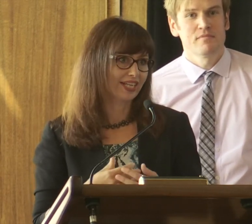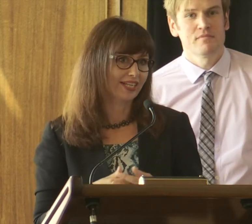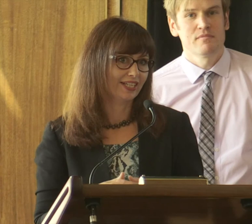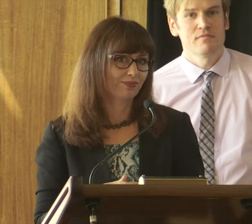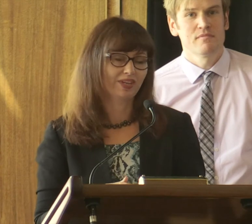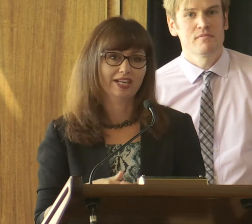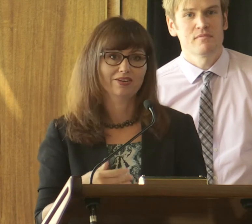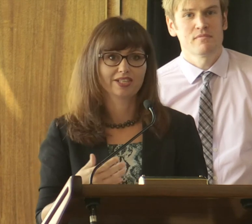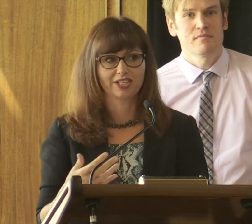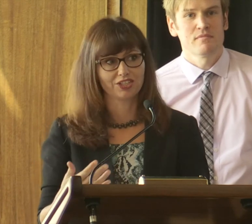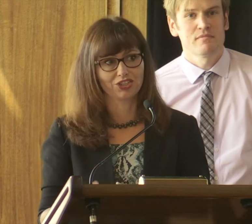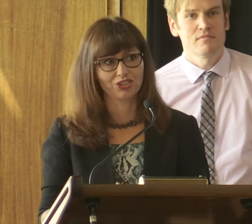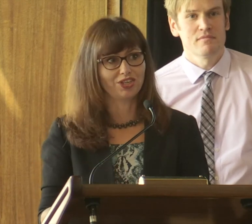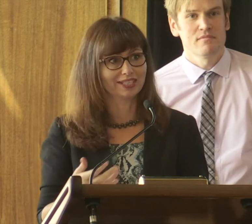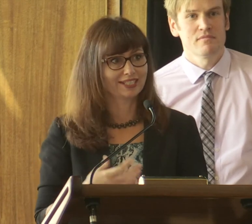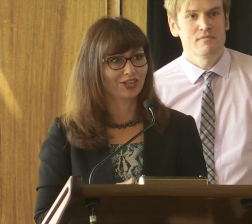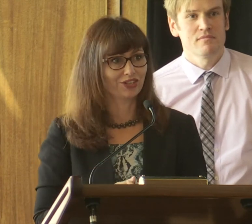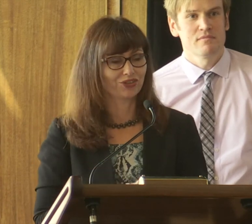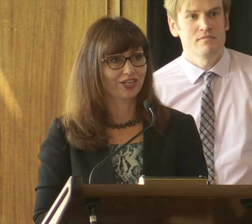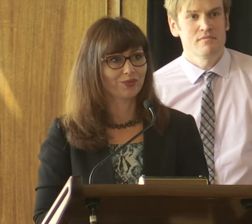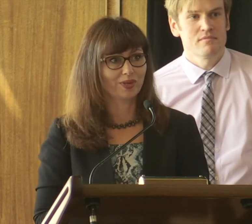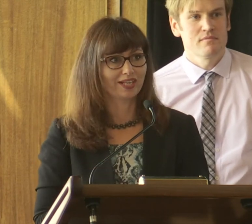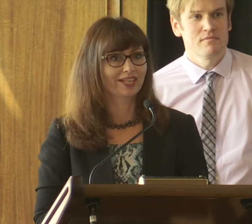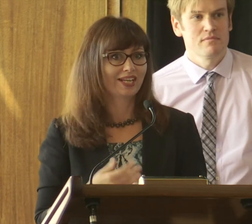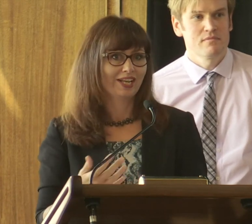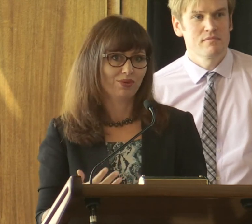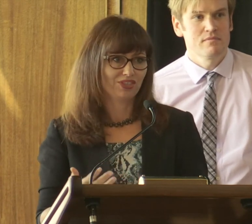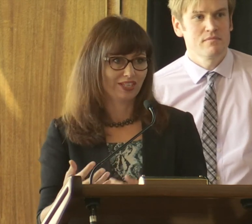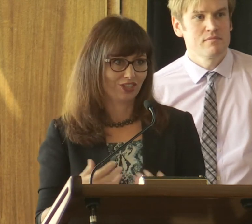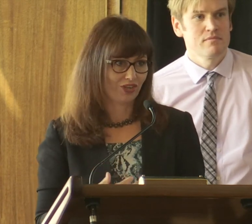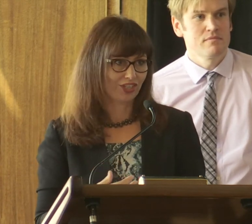is in areas such as Geelong and South Australia where we've seen a contraction